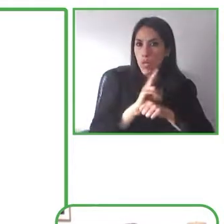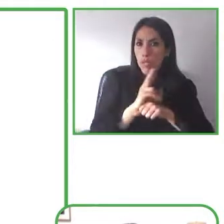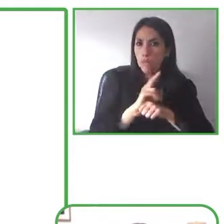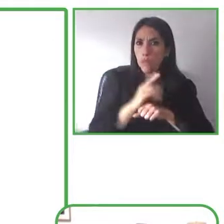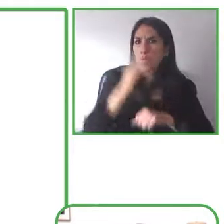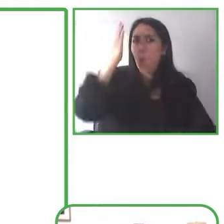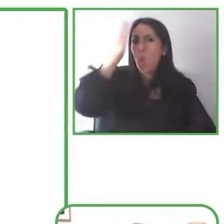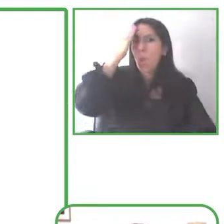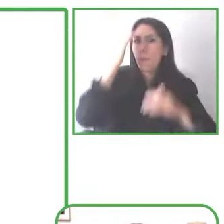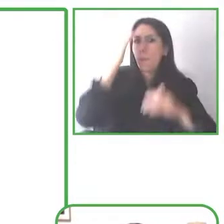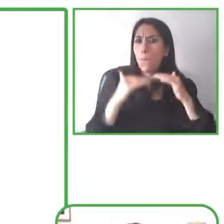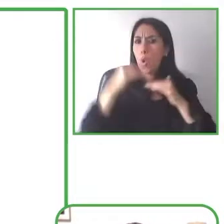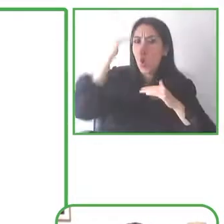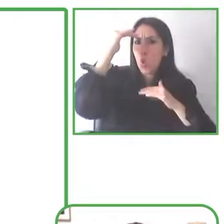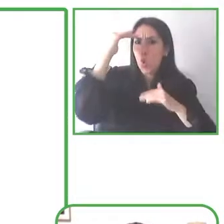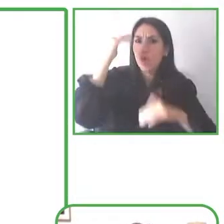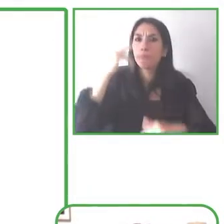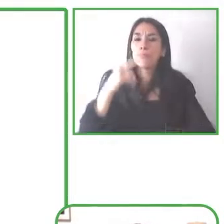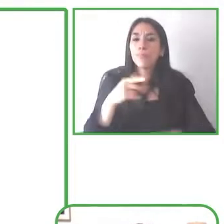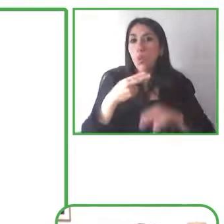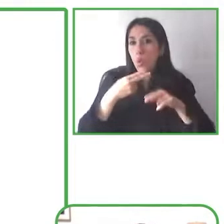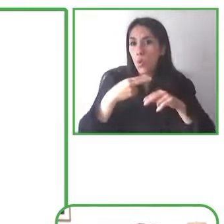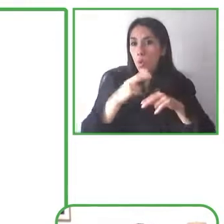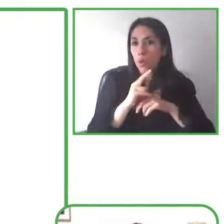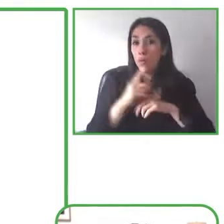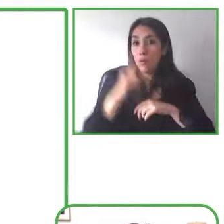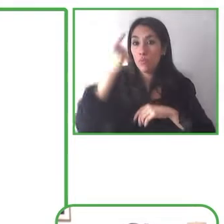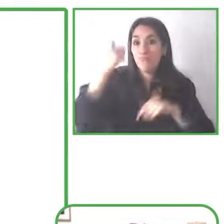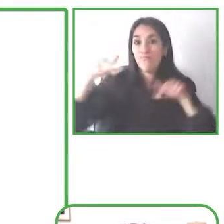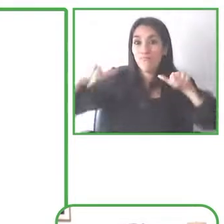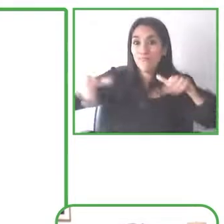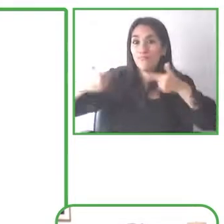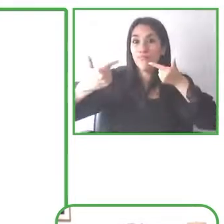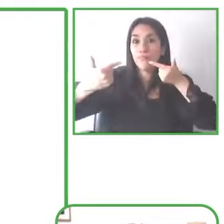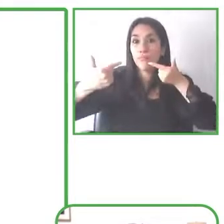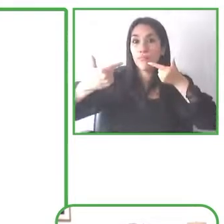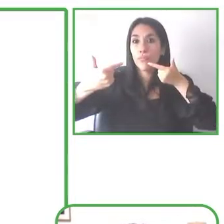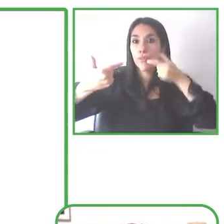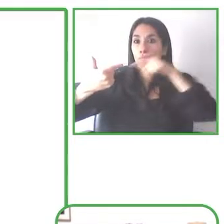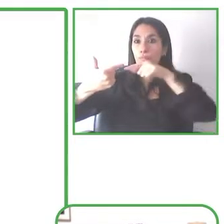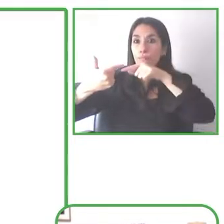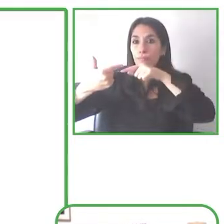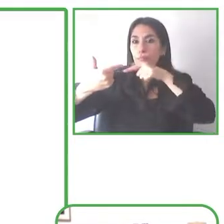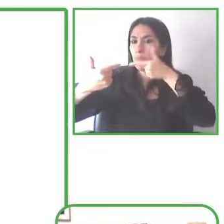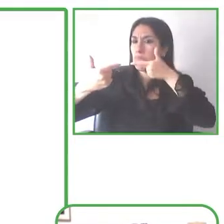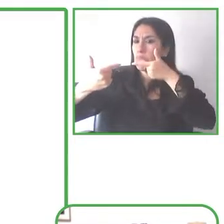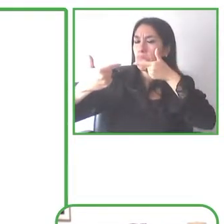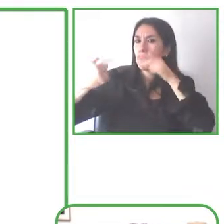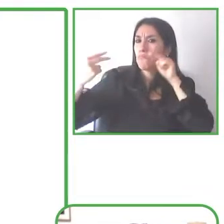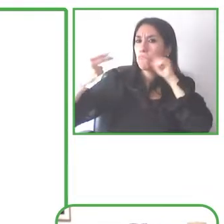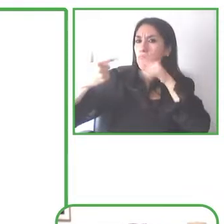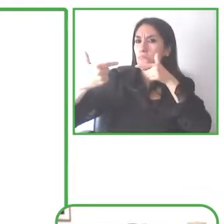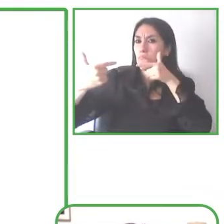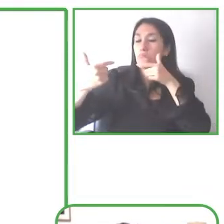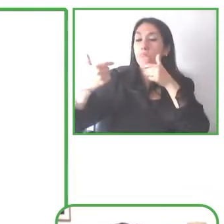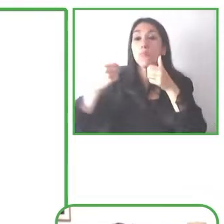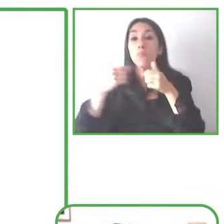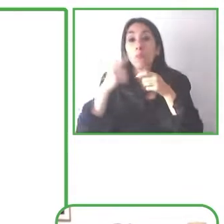uses the camera along with computer vision and machine learning to understand more about the world around You.